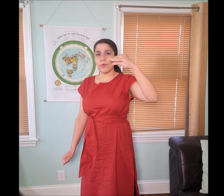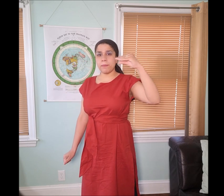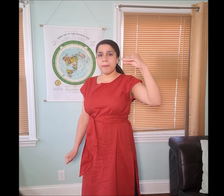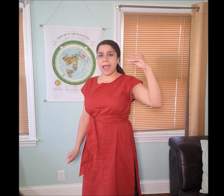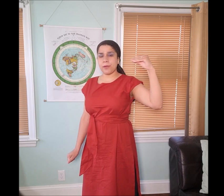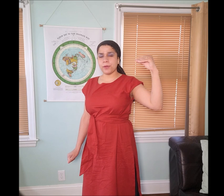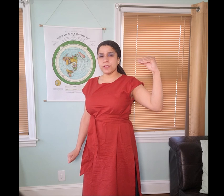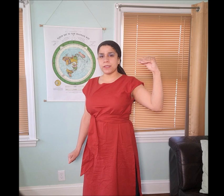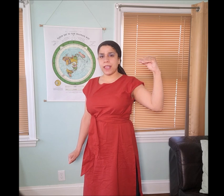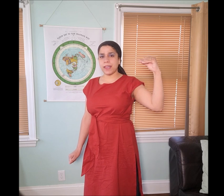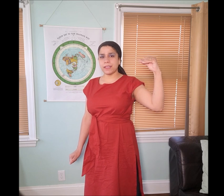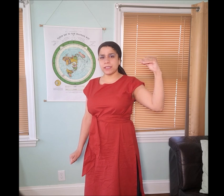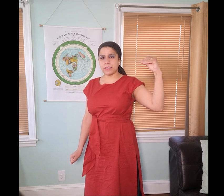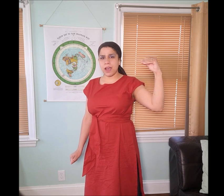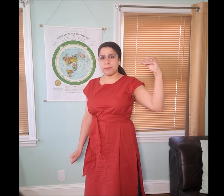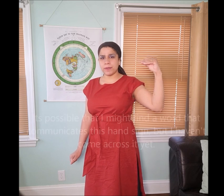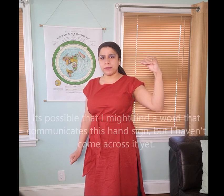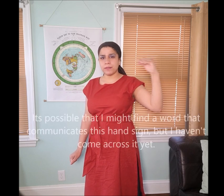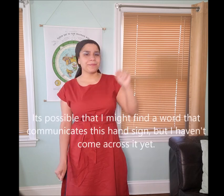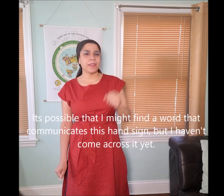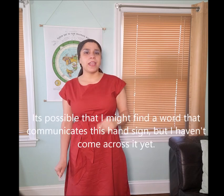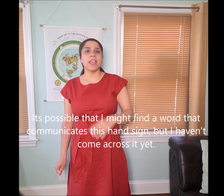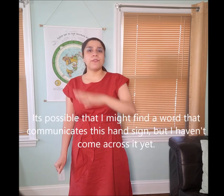is going backwards and it's stopping.